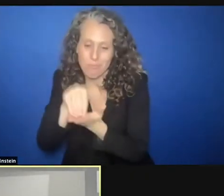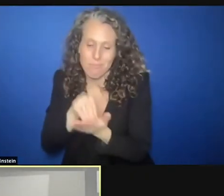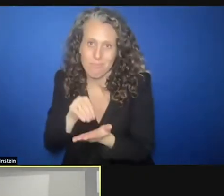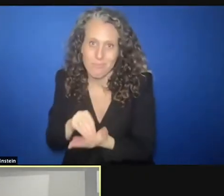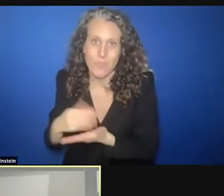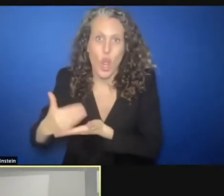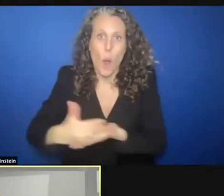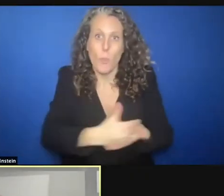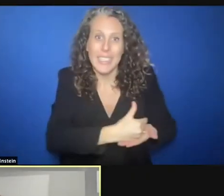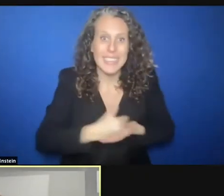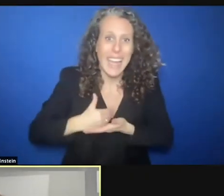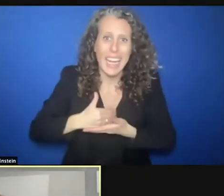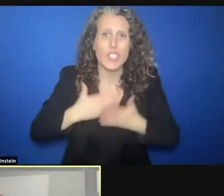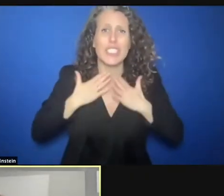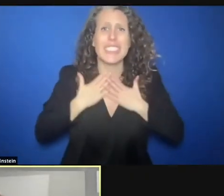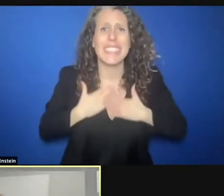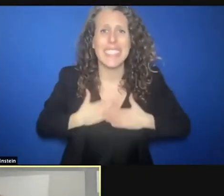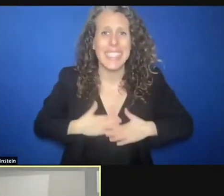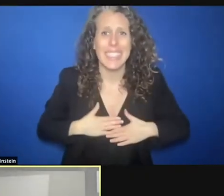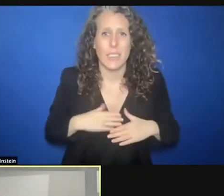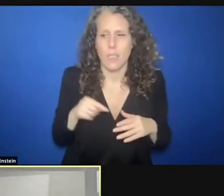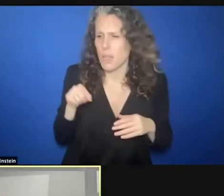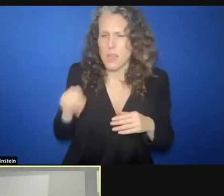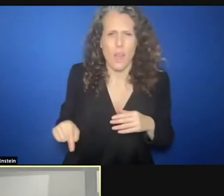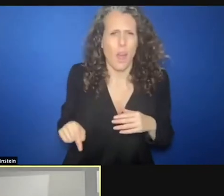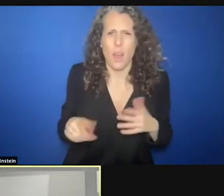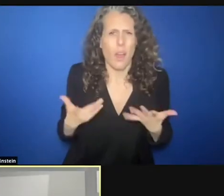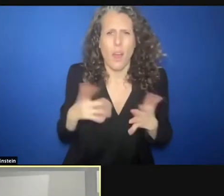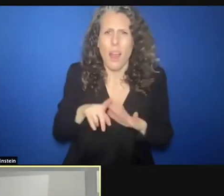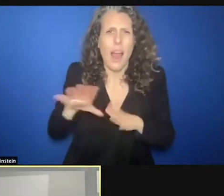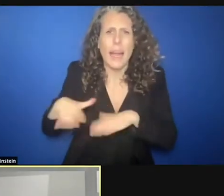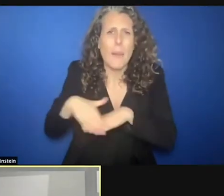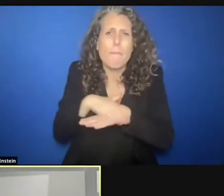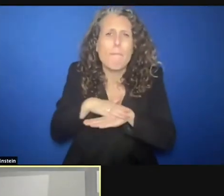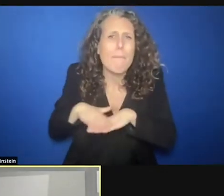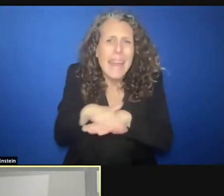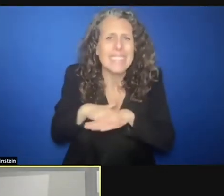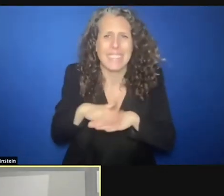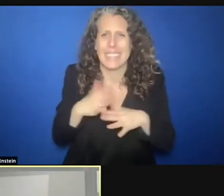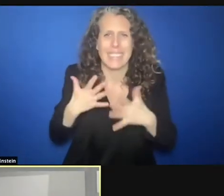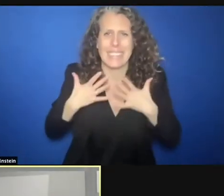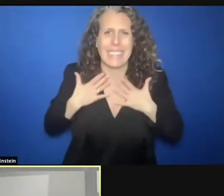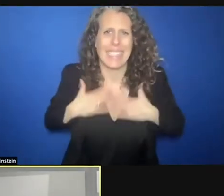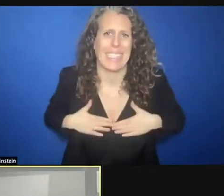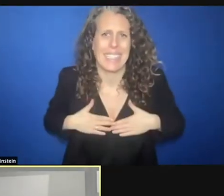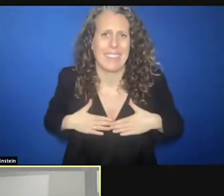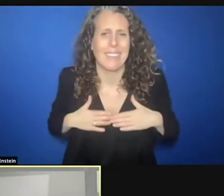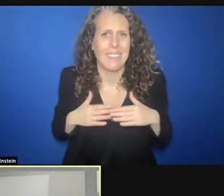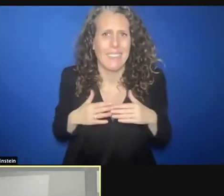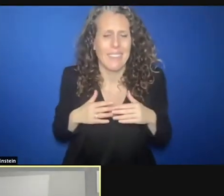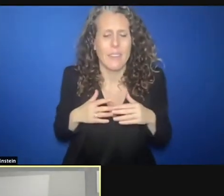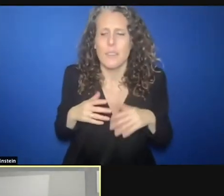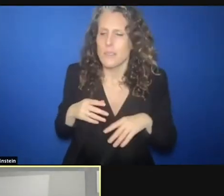needs, which would be the most basic to do something about, that they are particularly